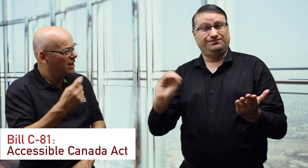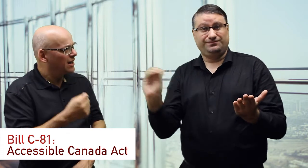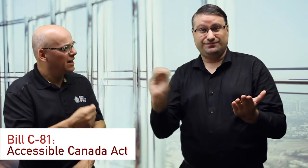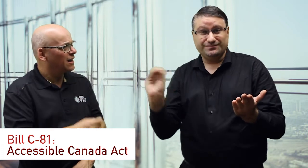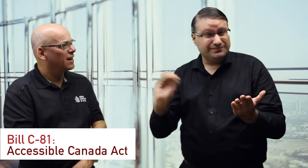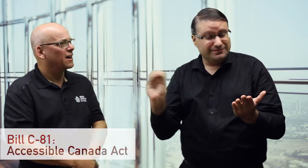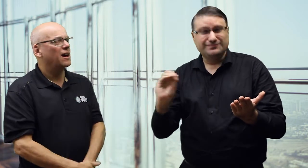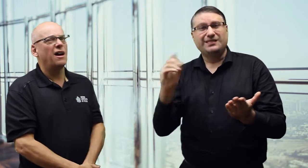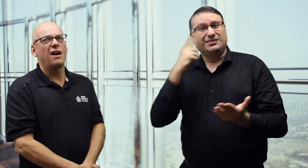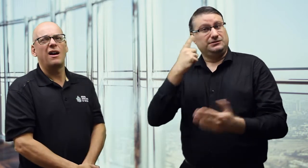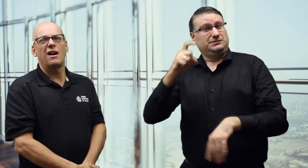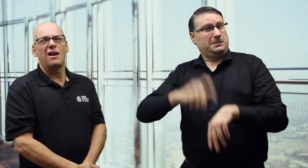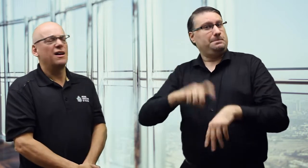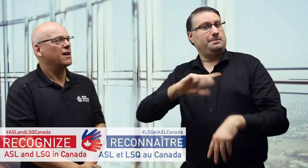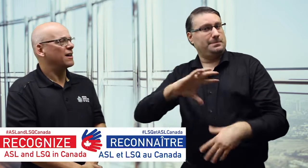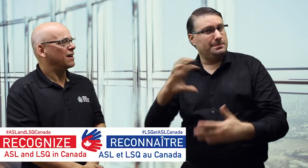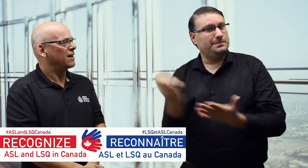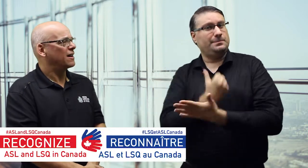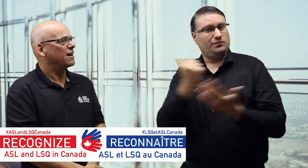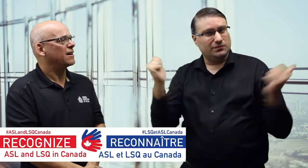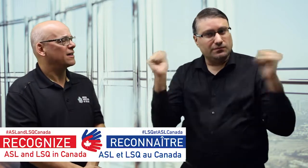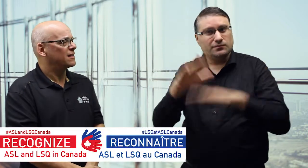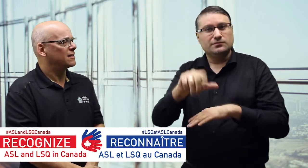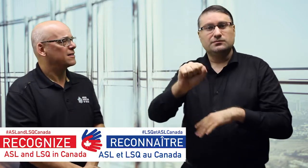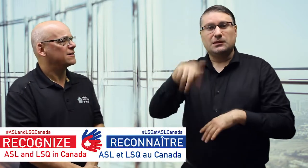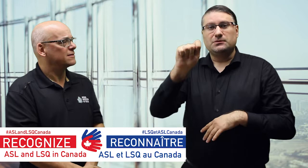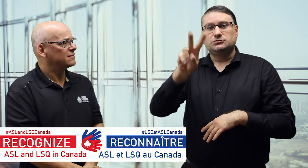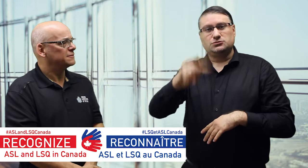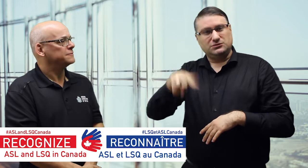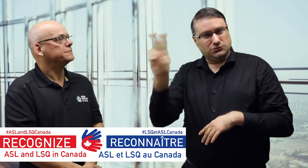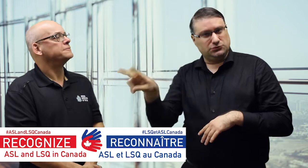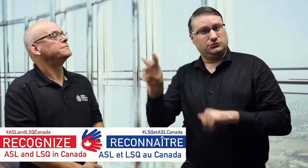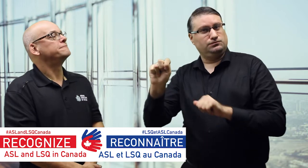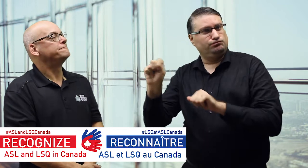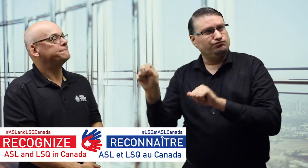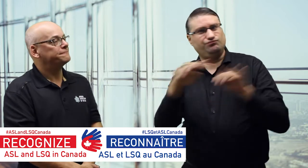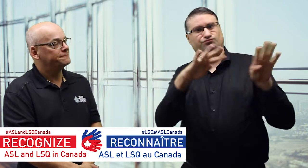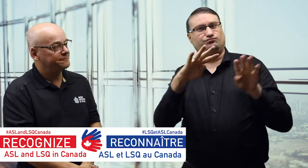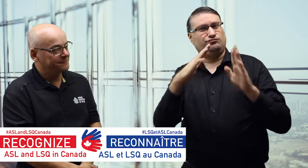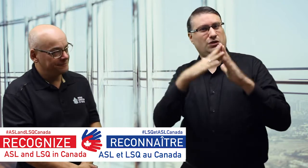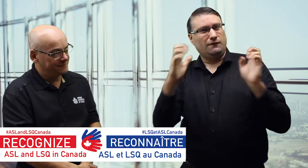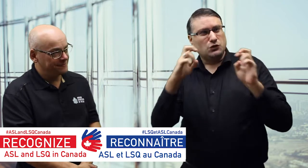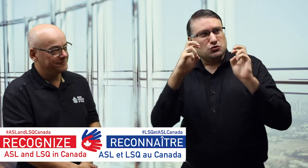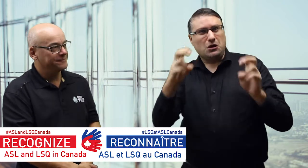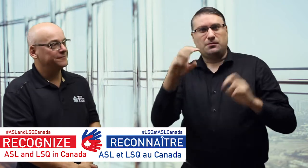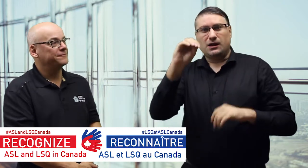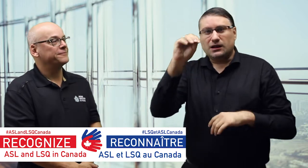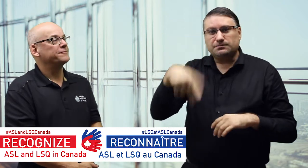Donald: What?! Frank: Yes, nothing. Frank: So we really needed to have the September 22nd rally to call the House of Commons, Members of Parliament,